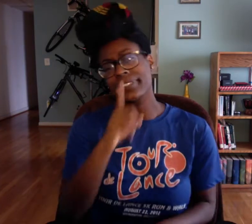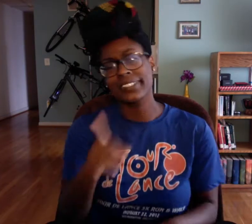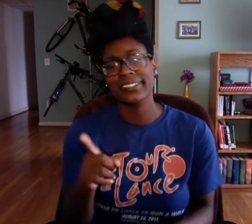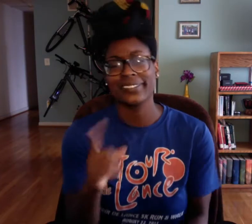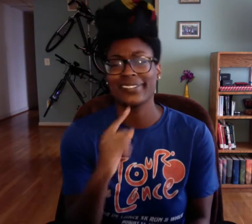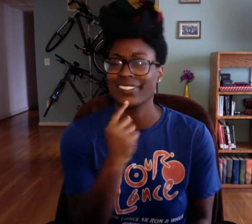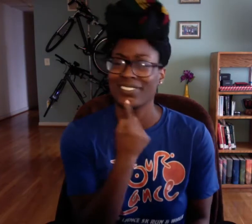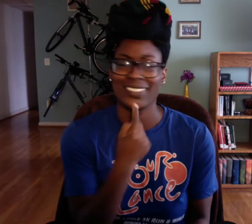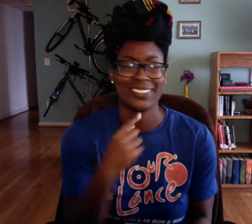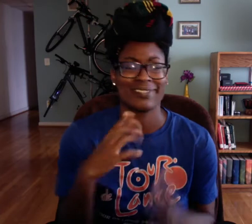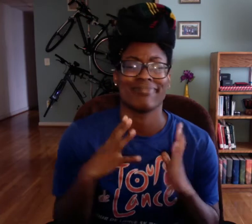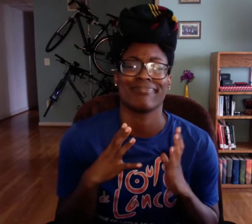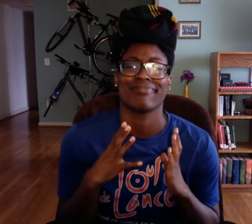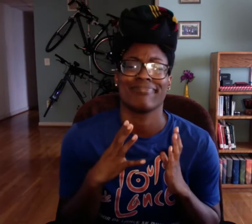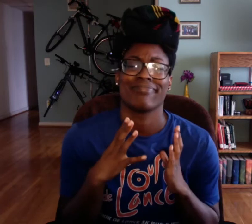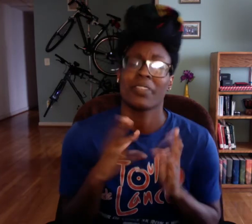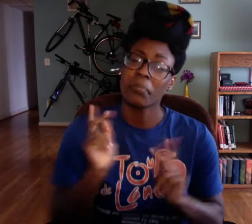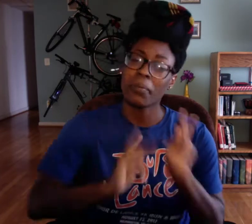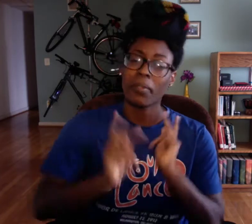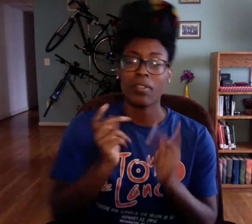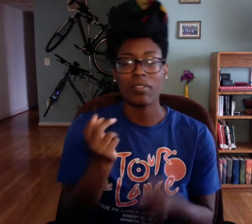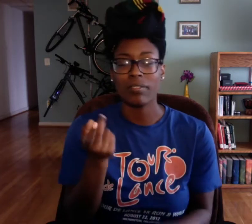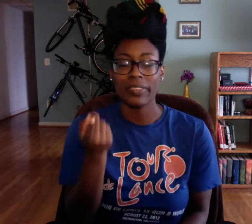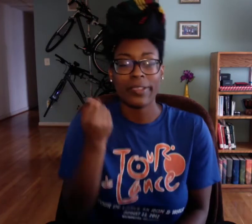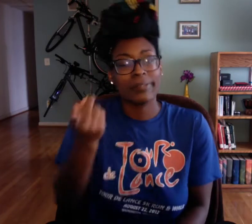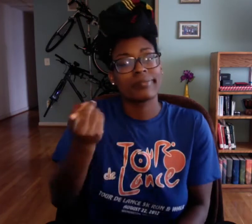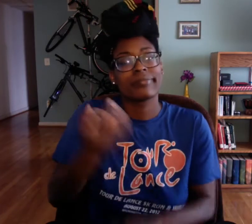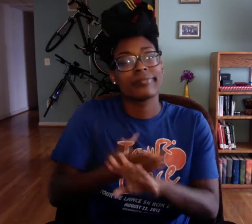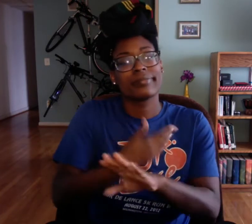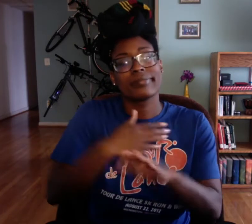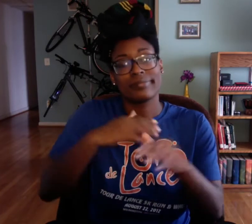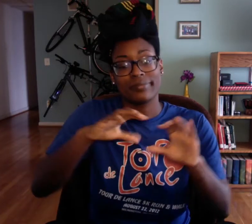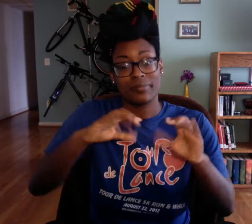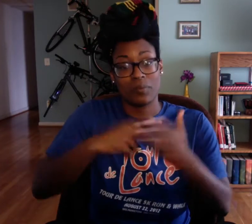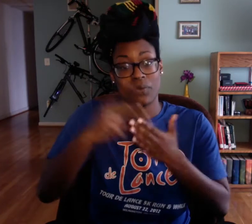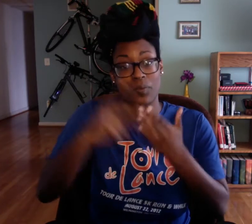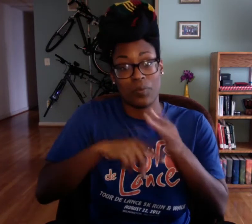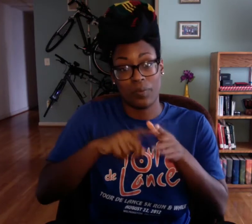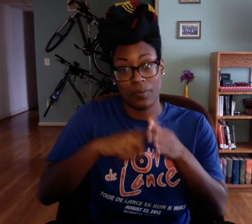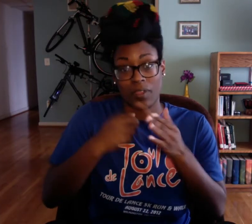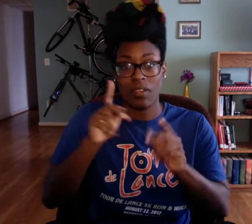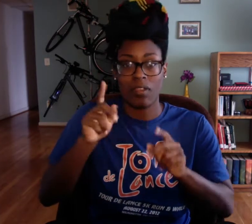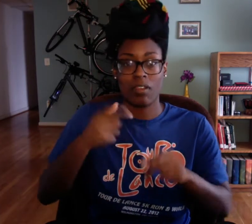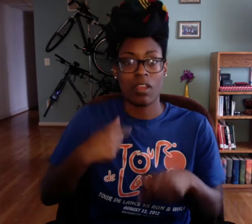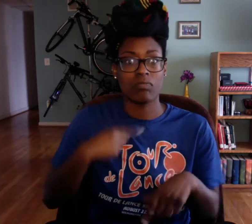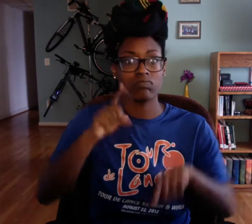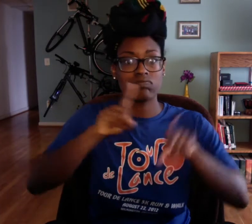" But honestly, seriously guys, it's... fine. Before I-I..